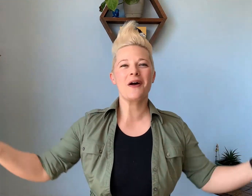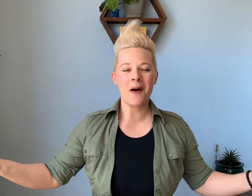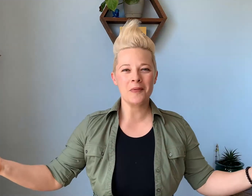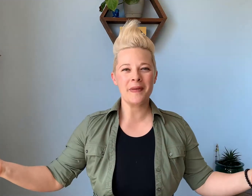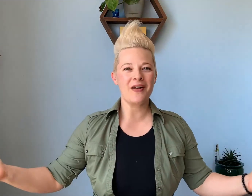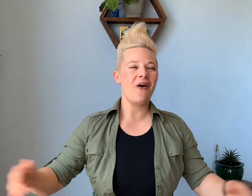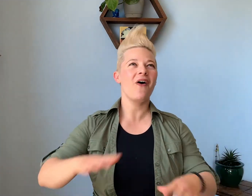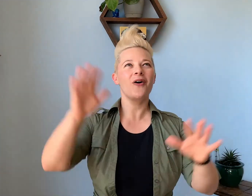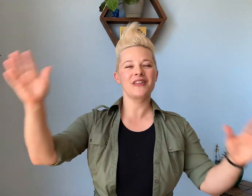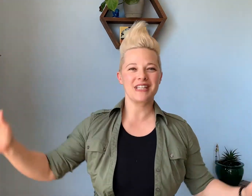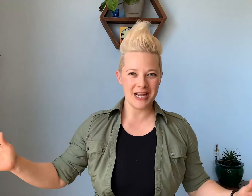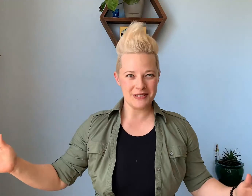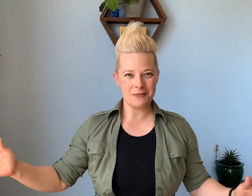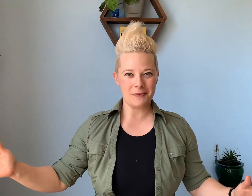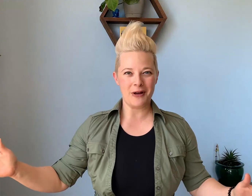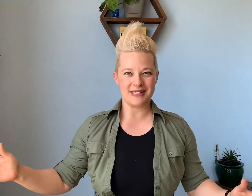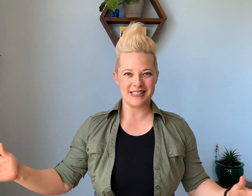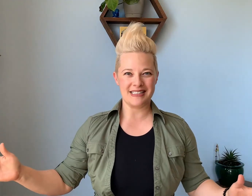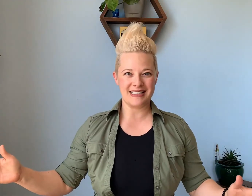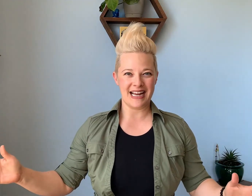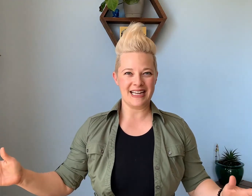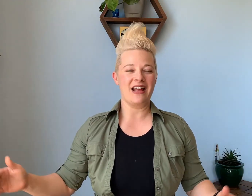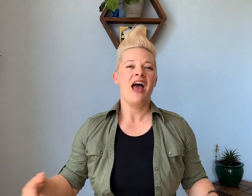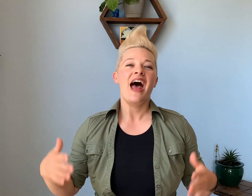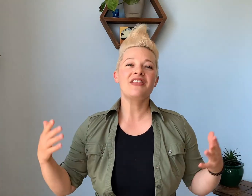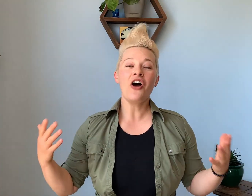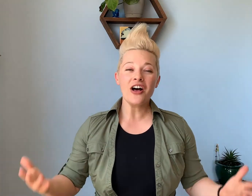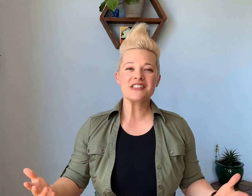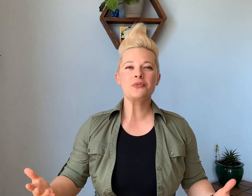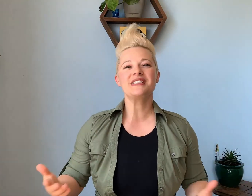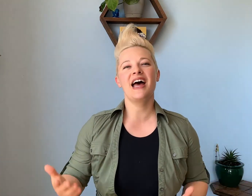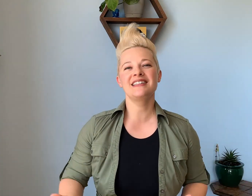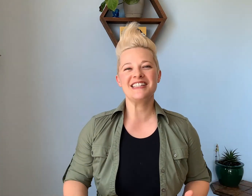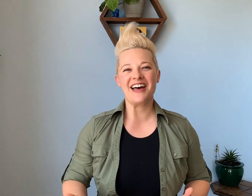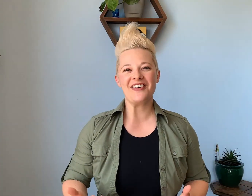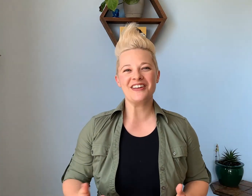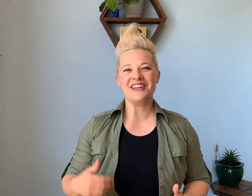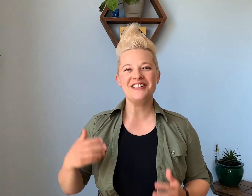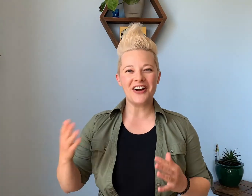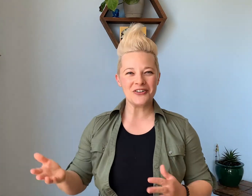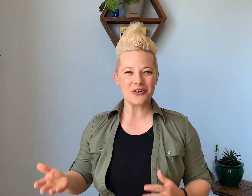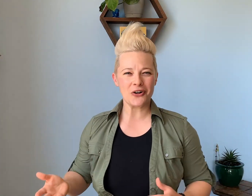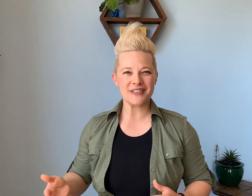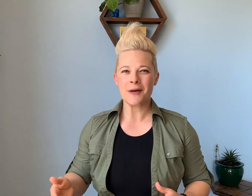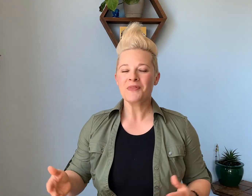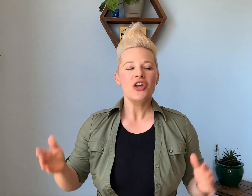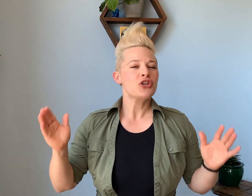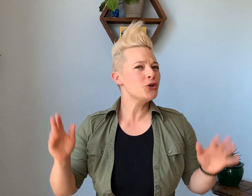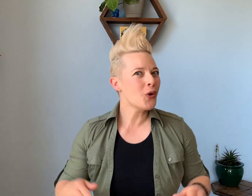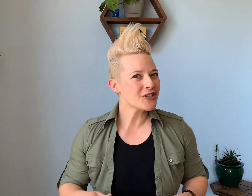compliment all the time to people as a society and then also we tend to tell young girls, you are